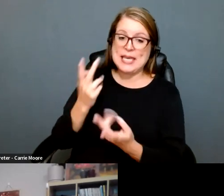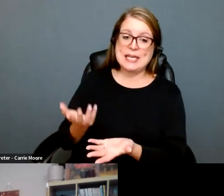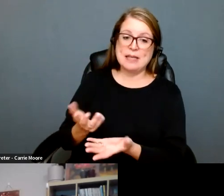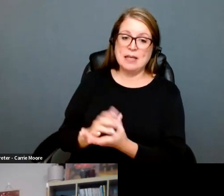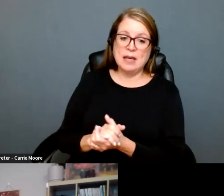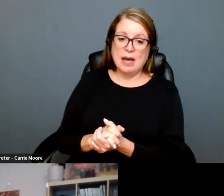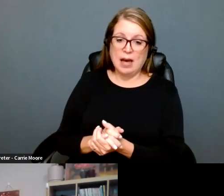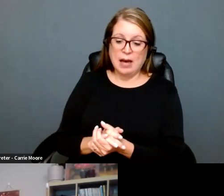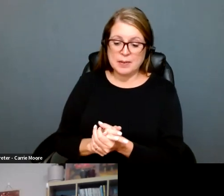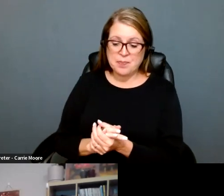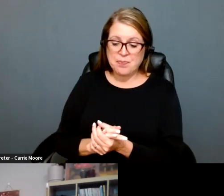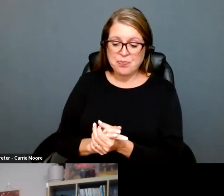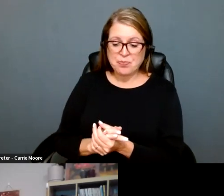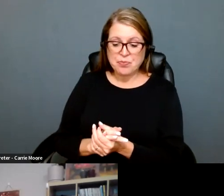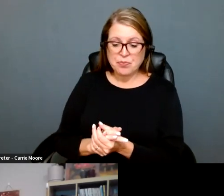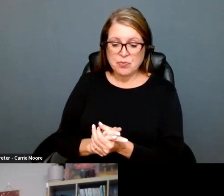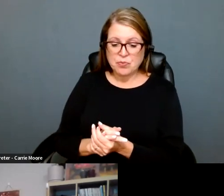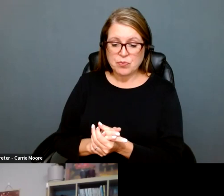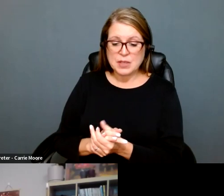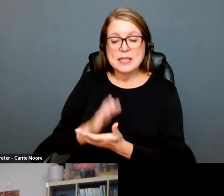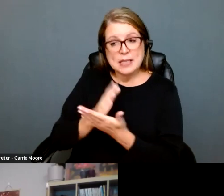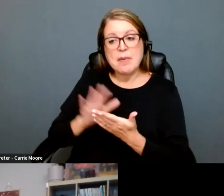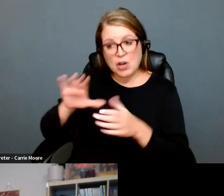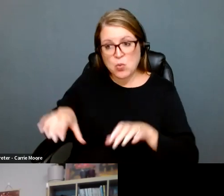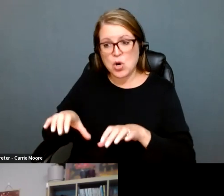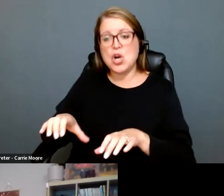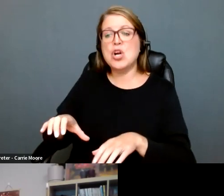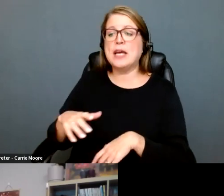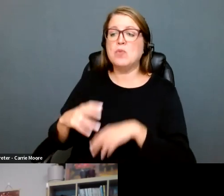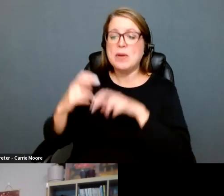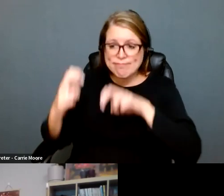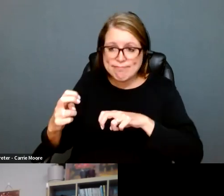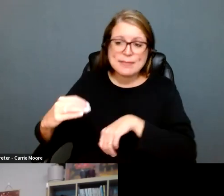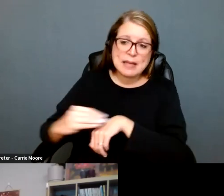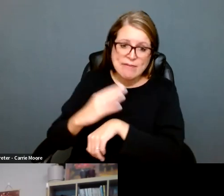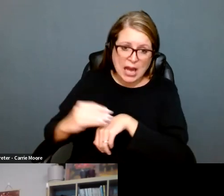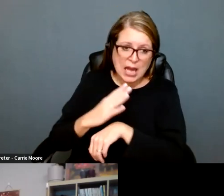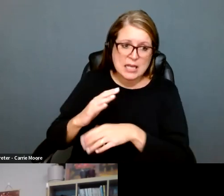adviser on that litigation in the Idaho Supreme Court. But that aside, which may or may not